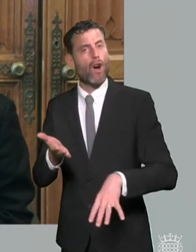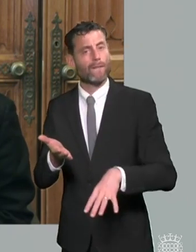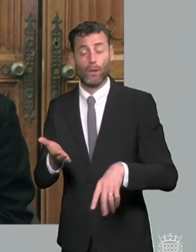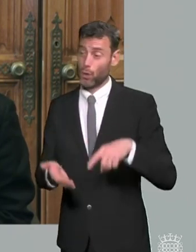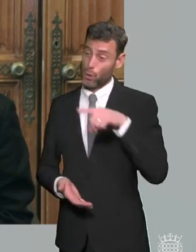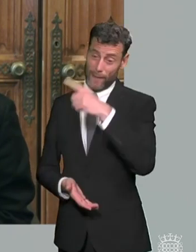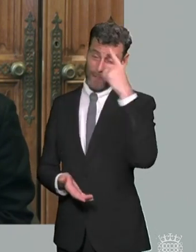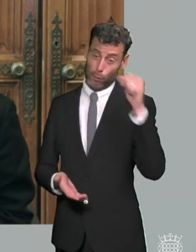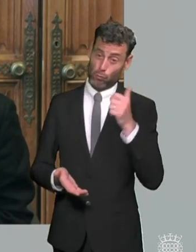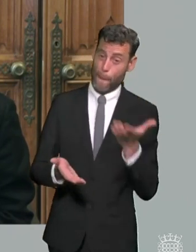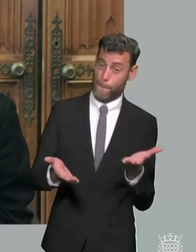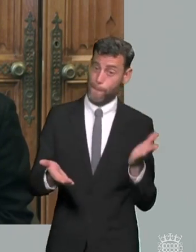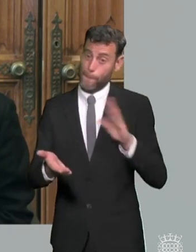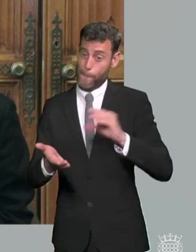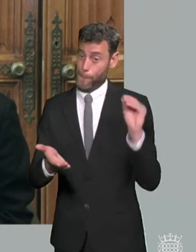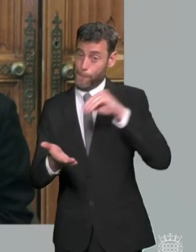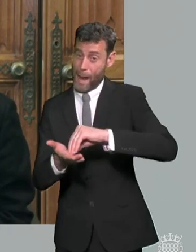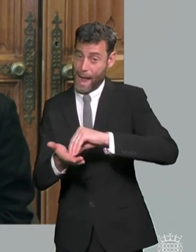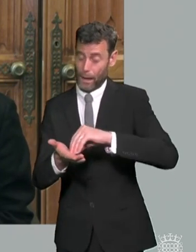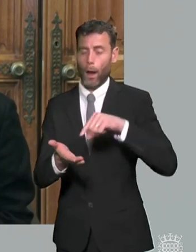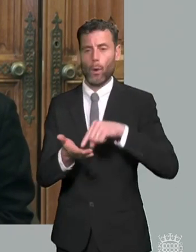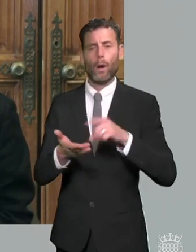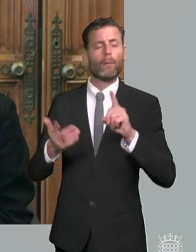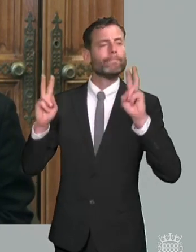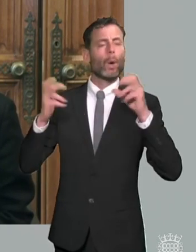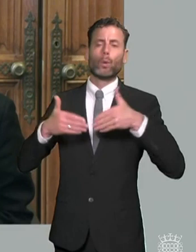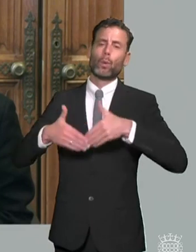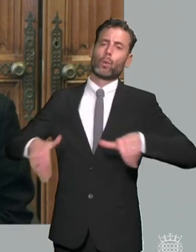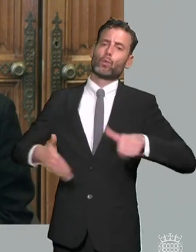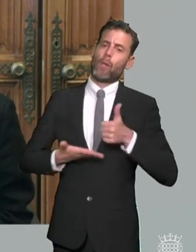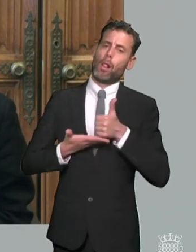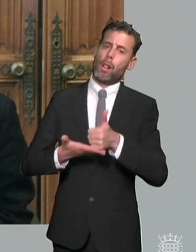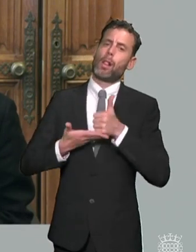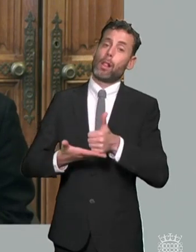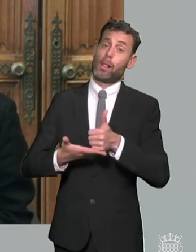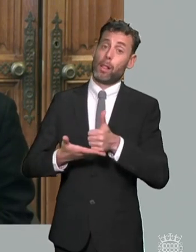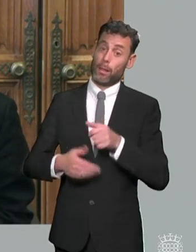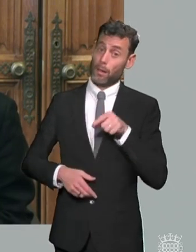the current system and could this role support families with fewer resources more effectively